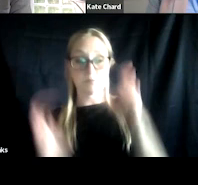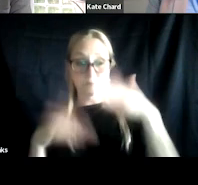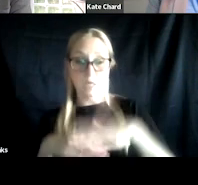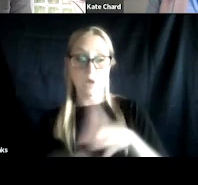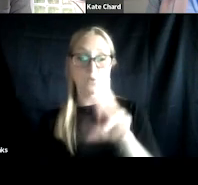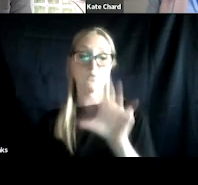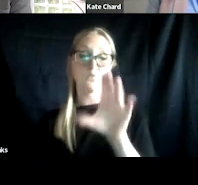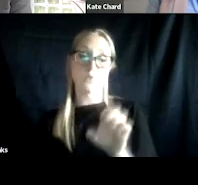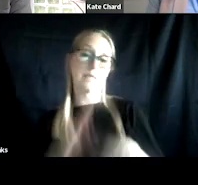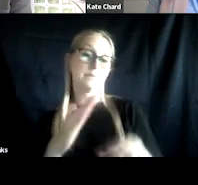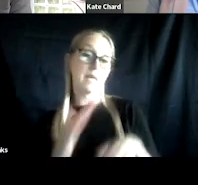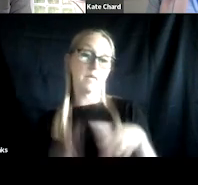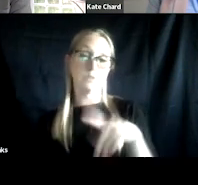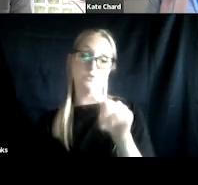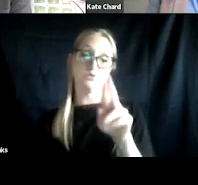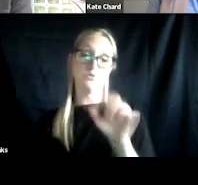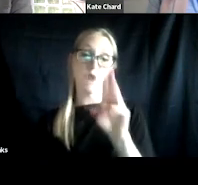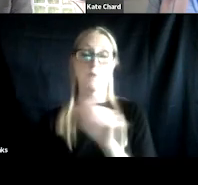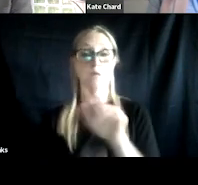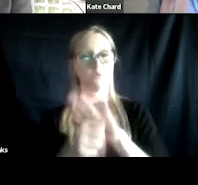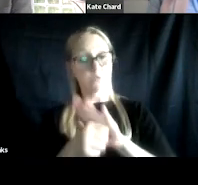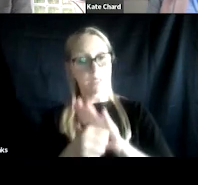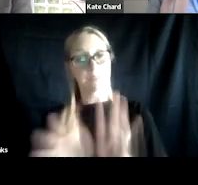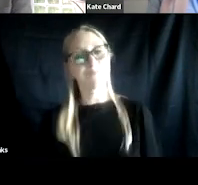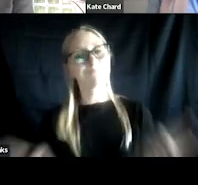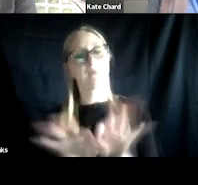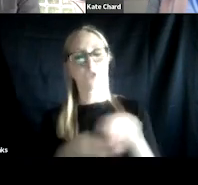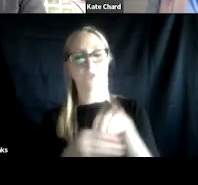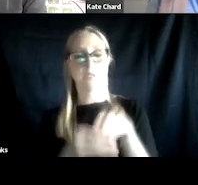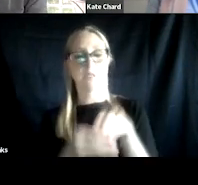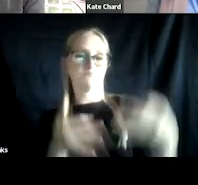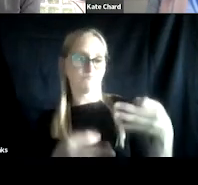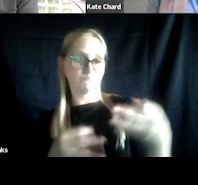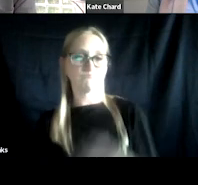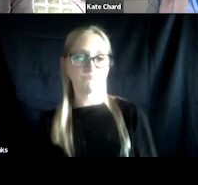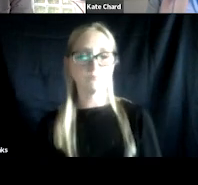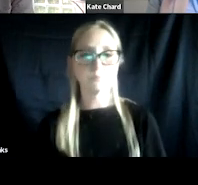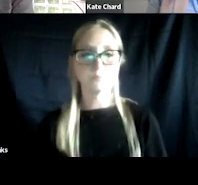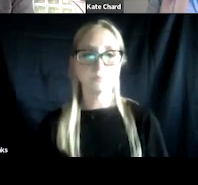especially in the criminal justice system. Unfortunately, similar to the broader incarcerated population,